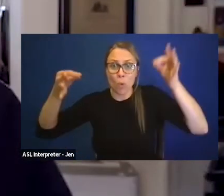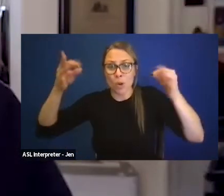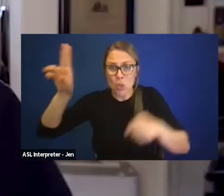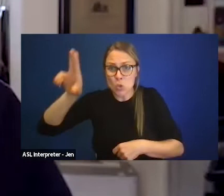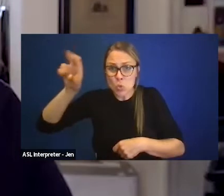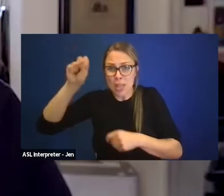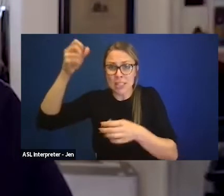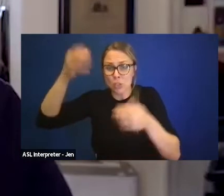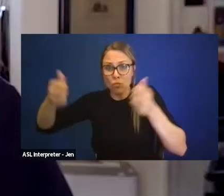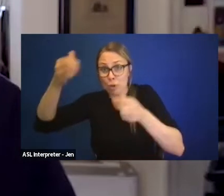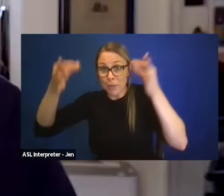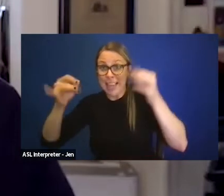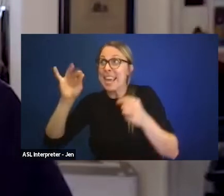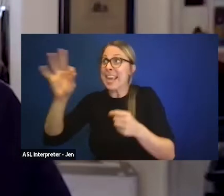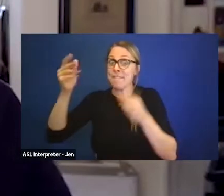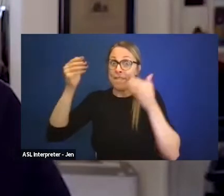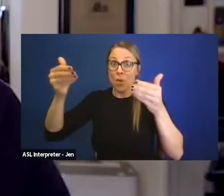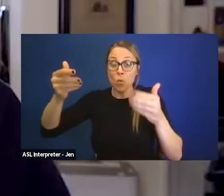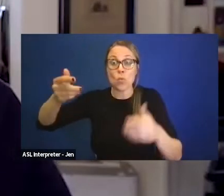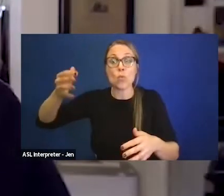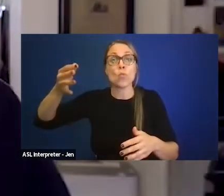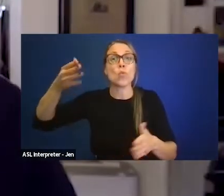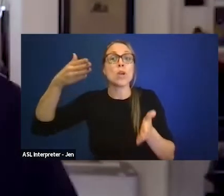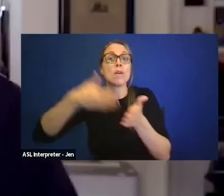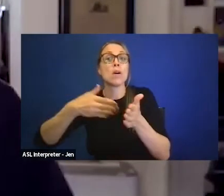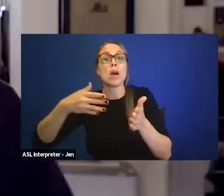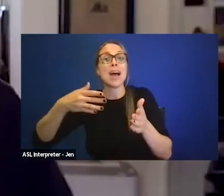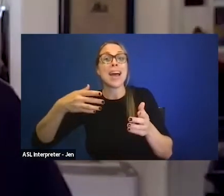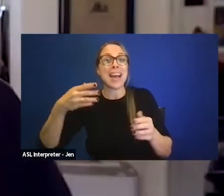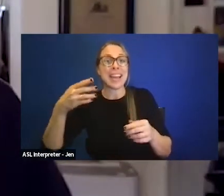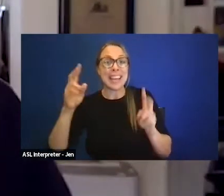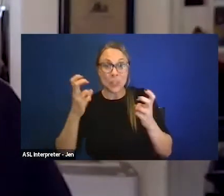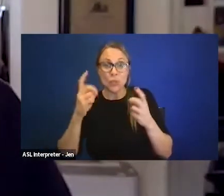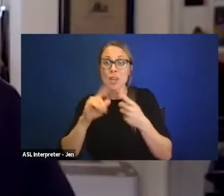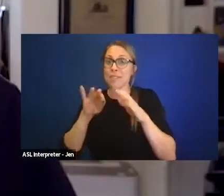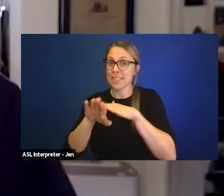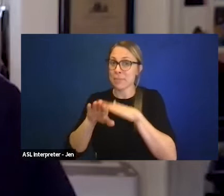if the case went forward, would have ruled against issues around accessibility.